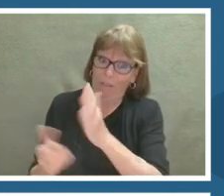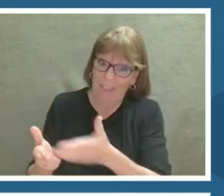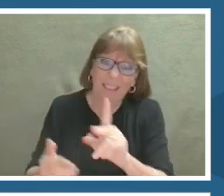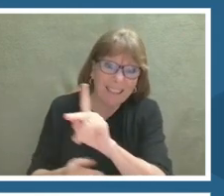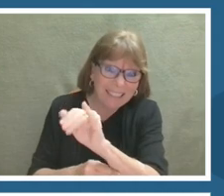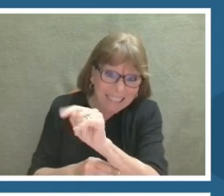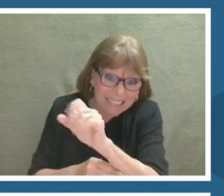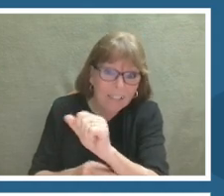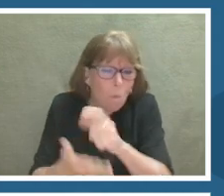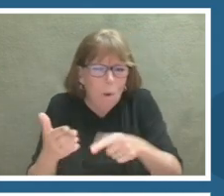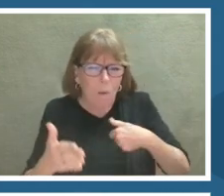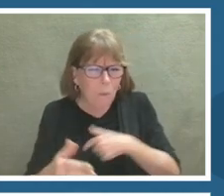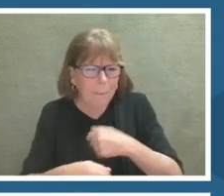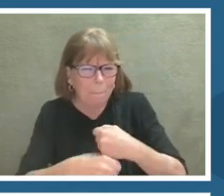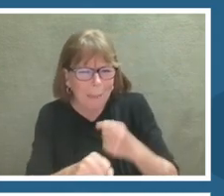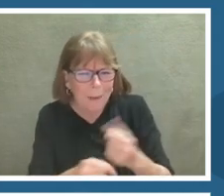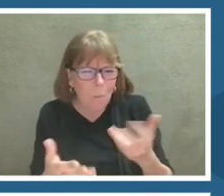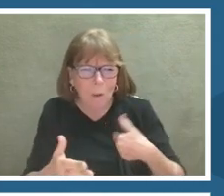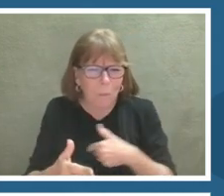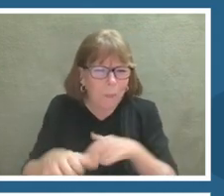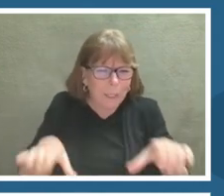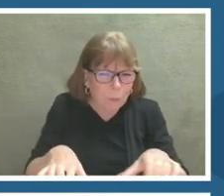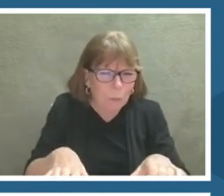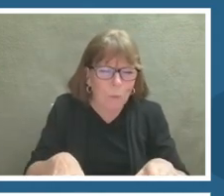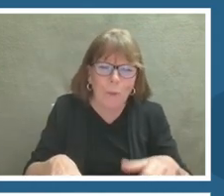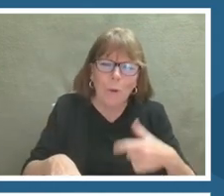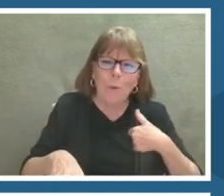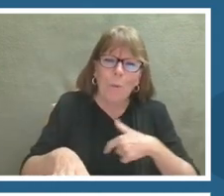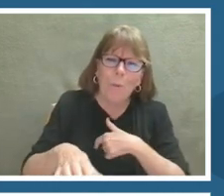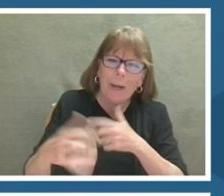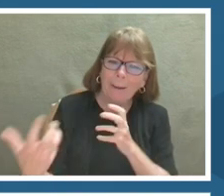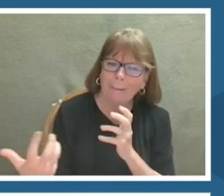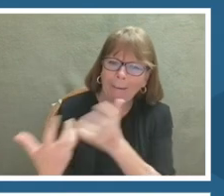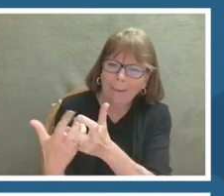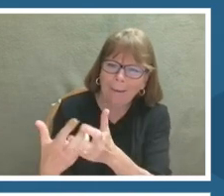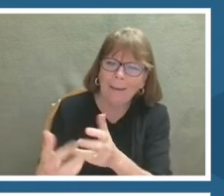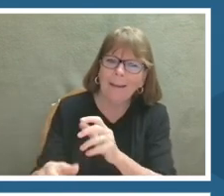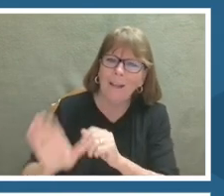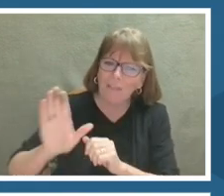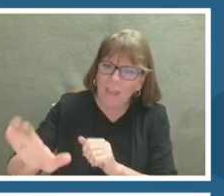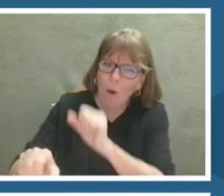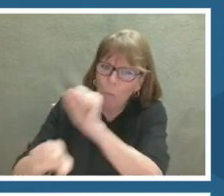We worked closely with the scientist to transform and package their work into these three freely